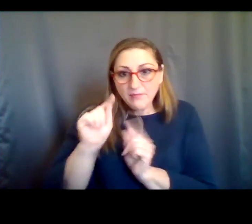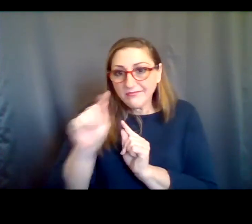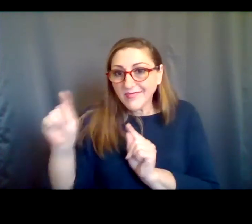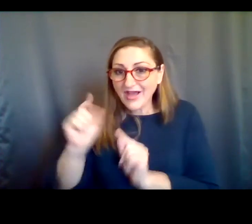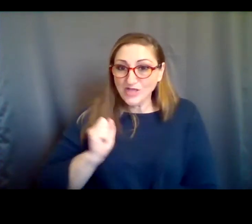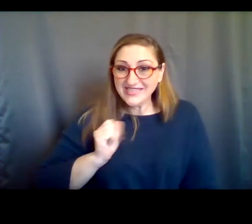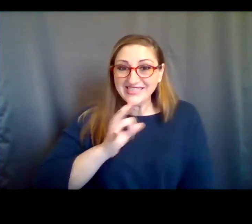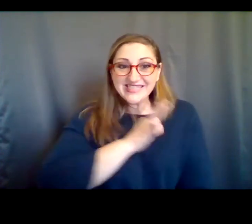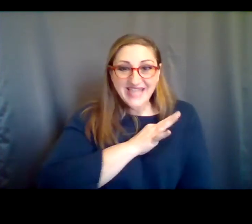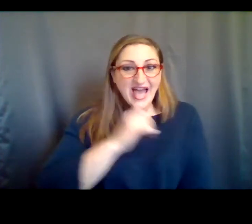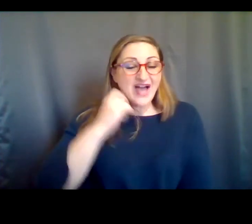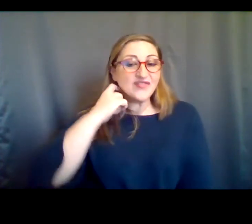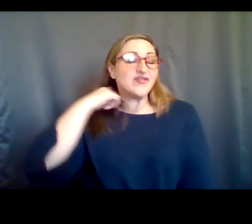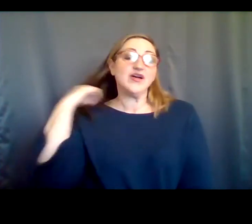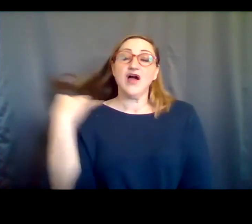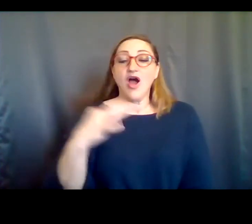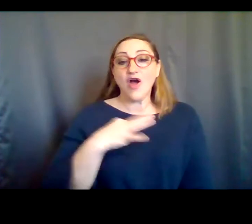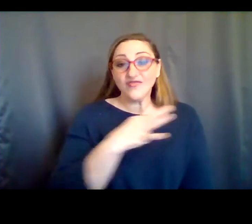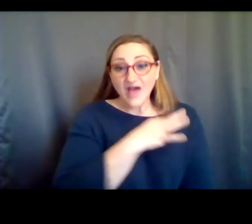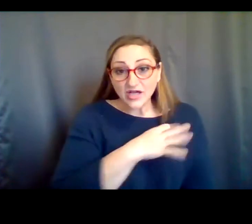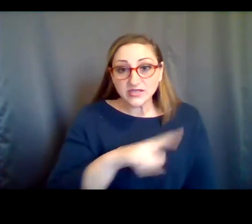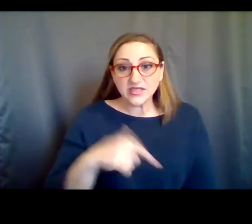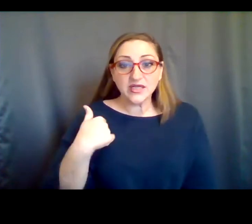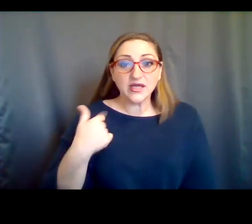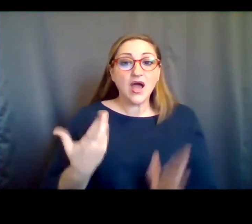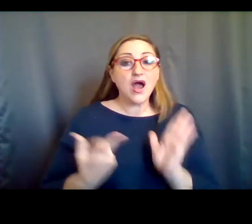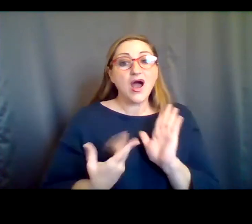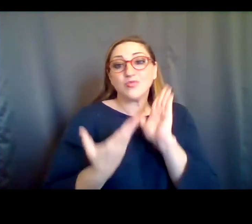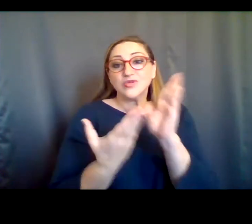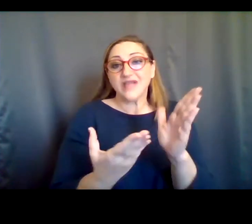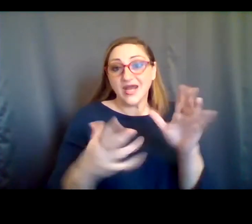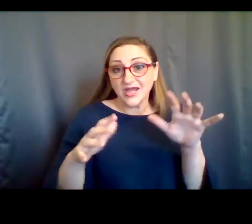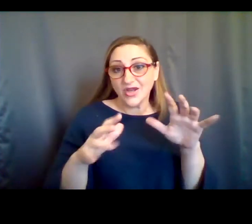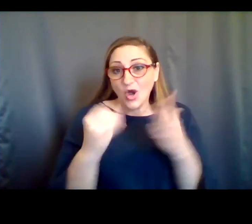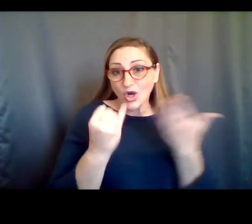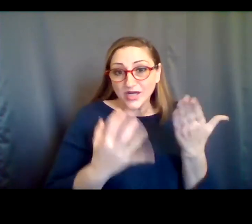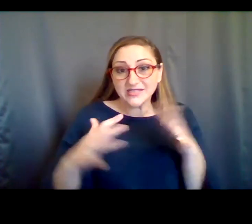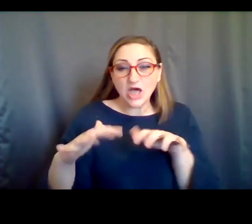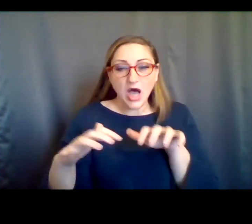staff, like our faculty , presented artists, audiences, but not yesterday for the